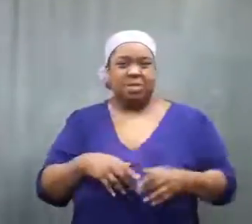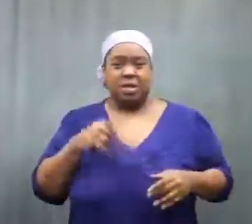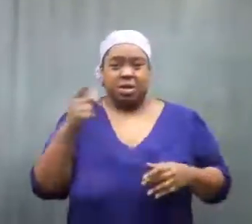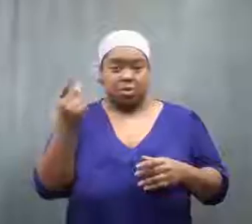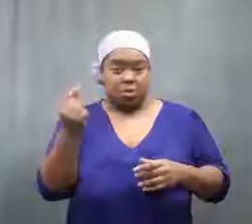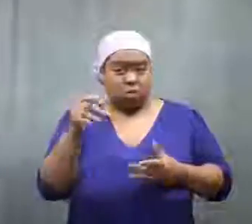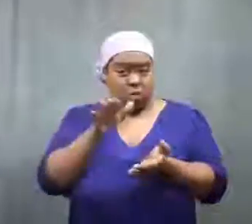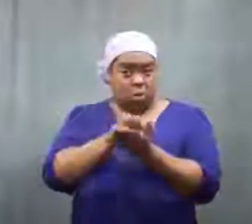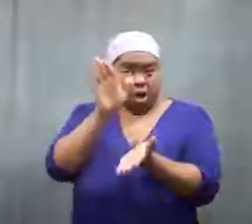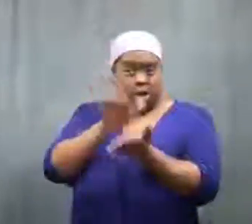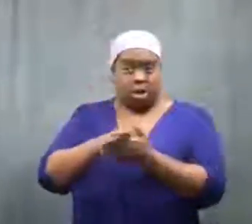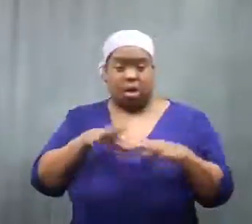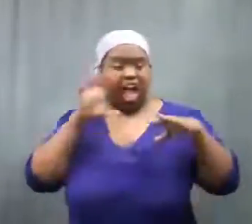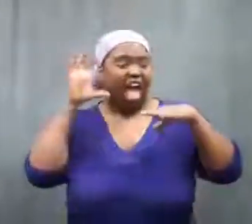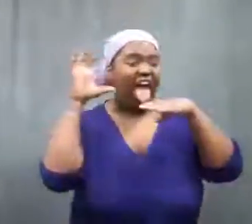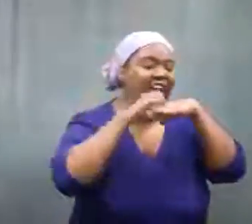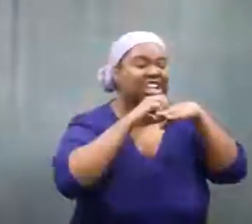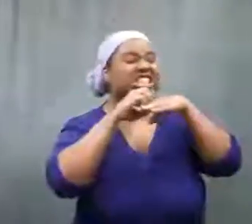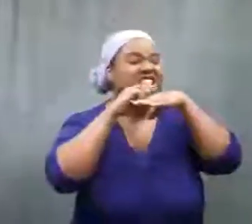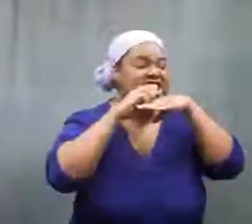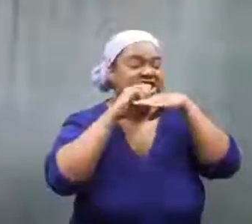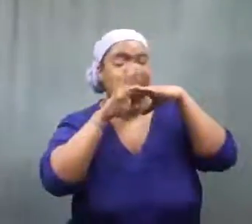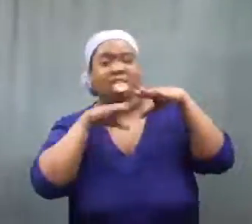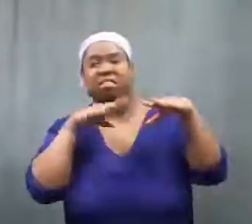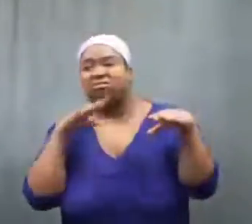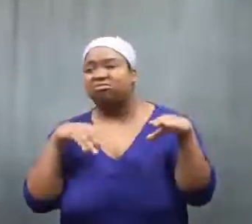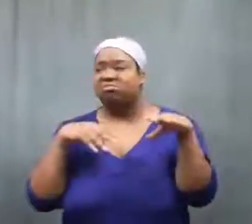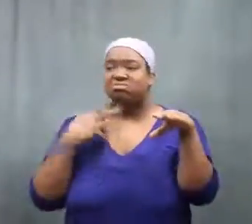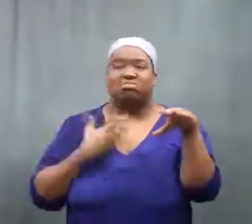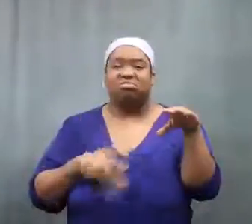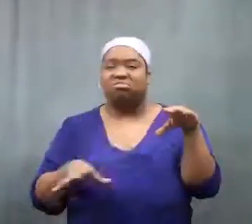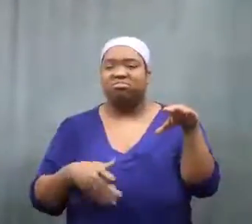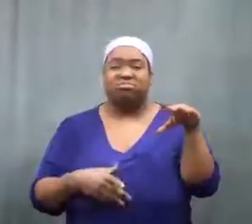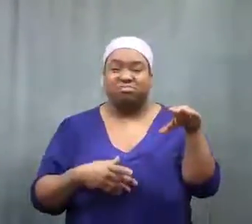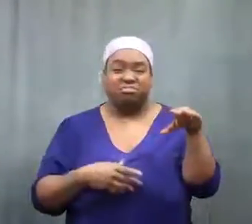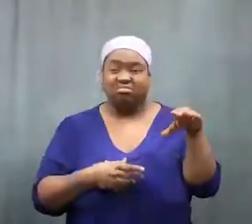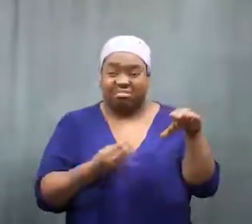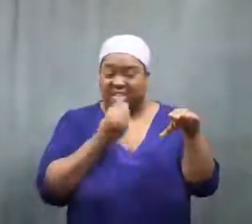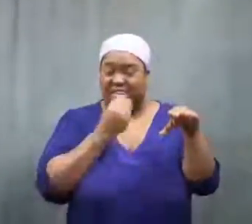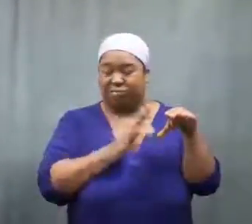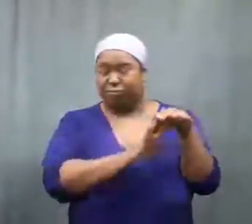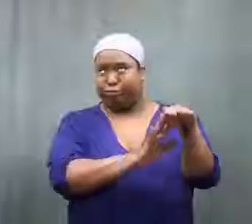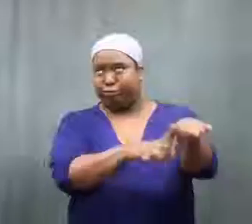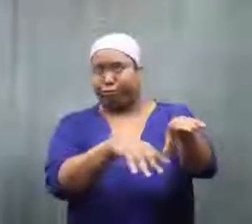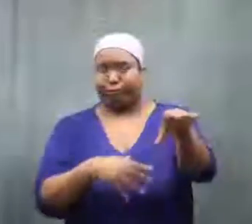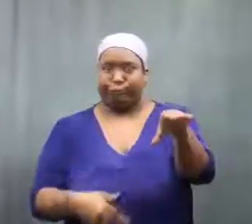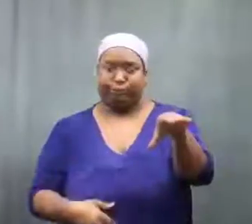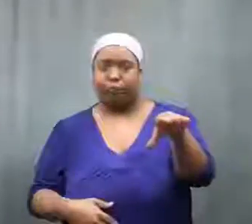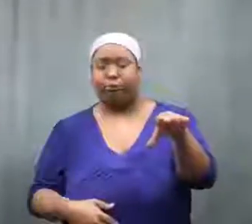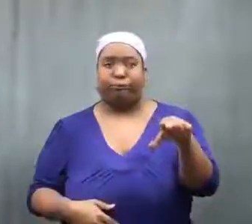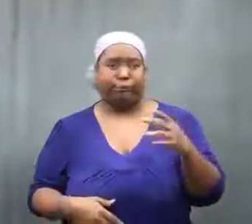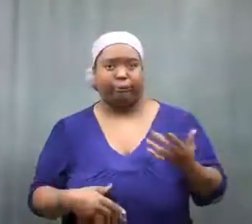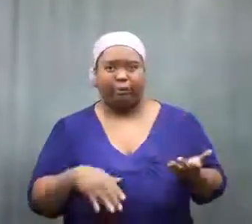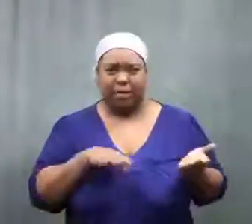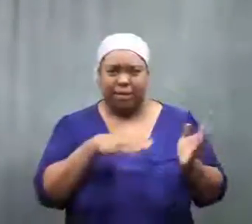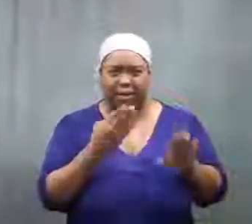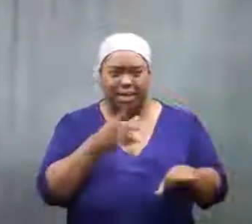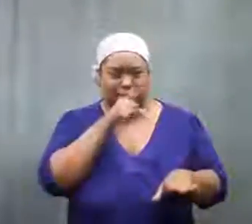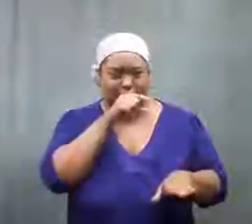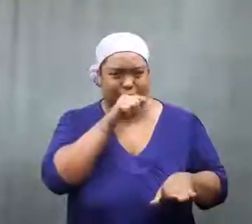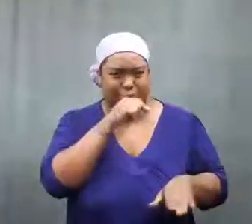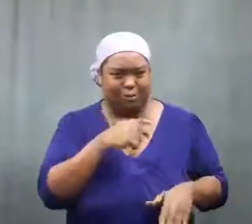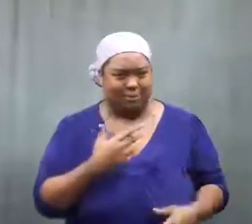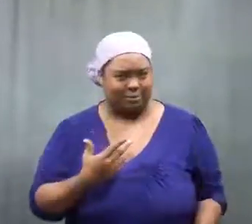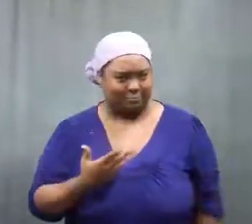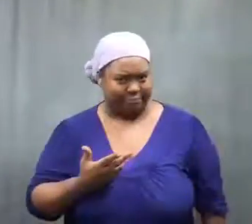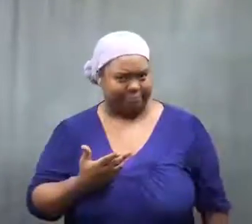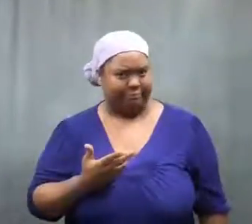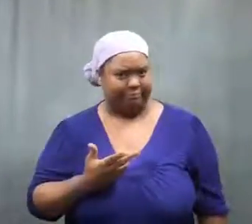The crocodile killed the bird, but didn't want to eat it.